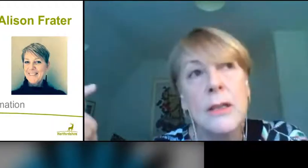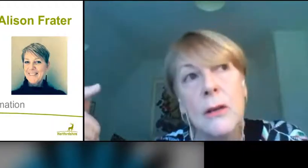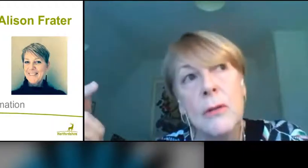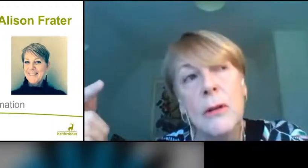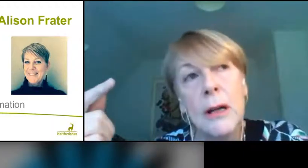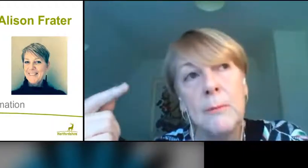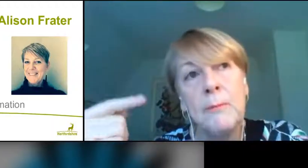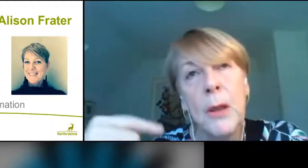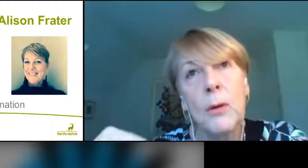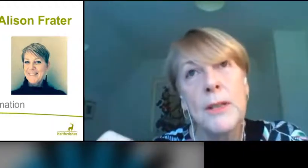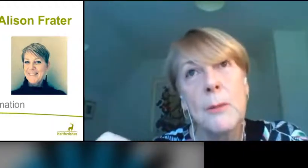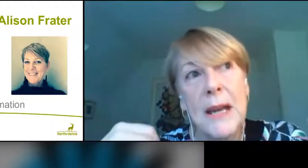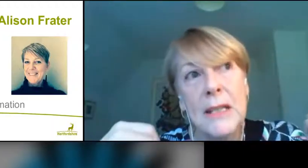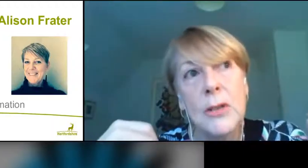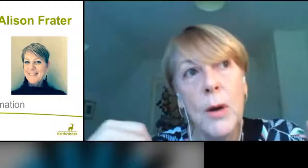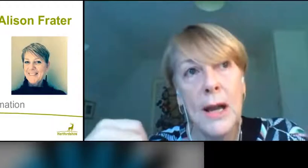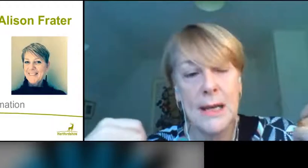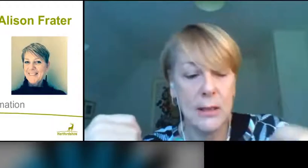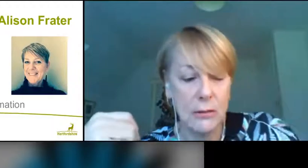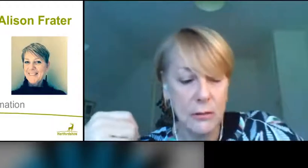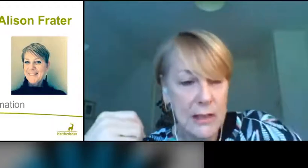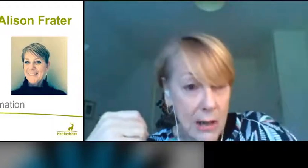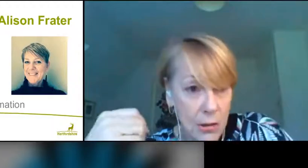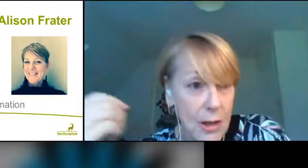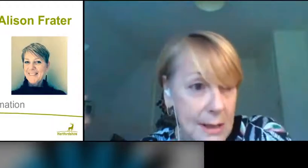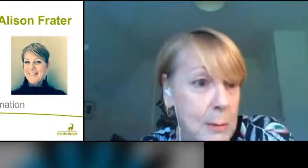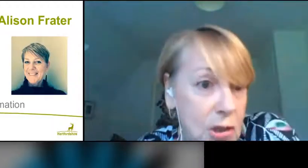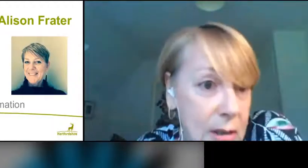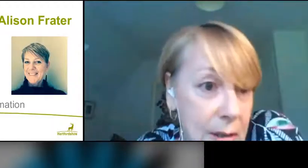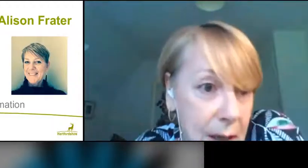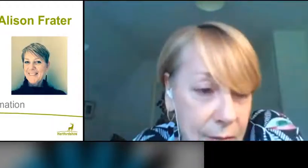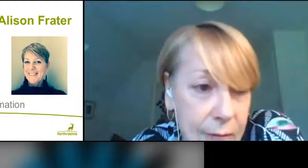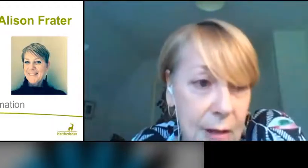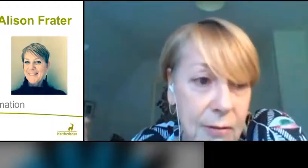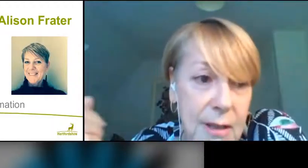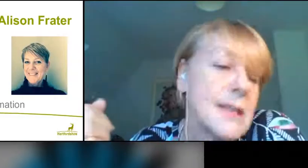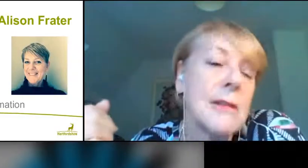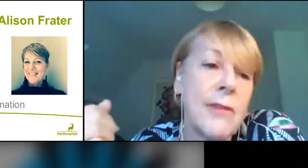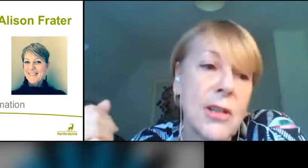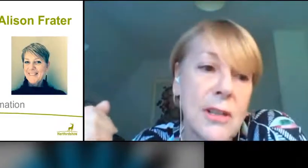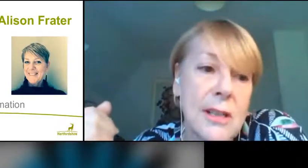so what's the best way to slow transmission of this infectious